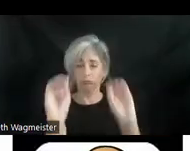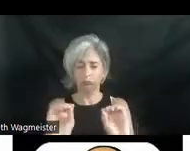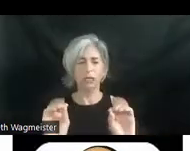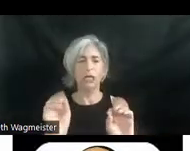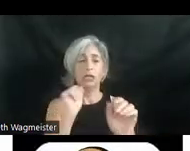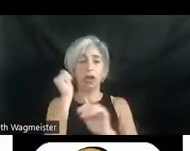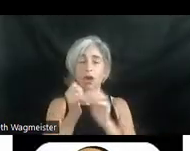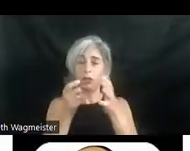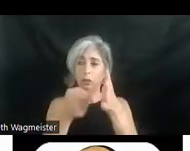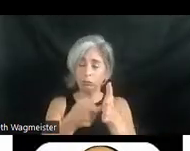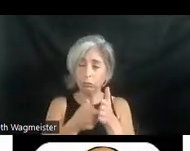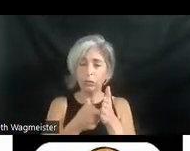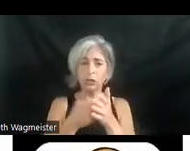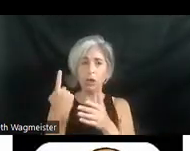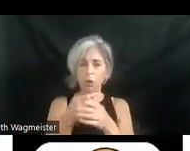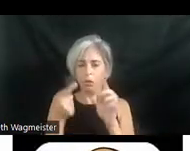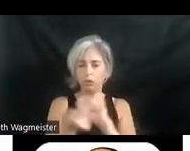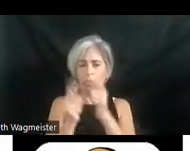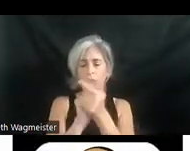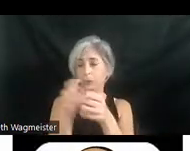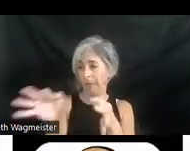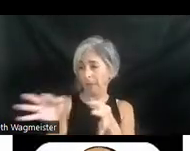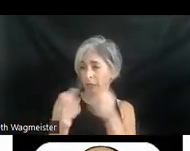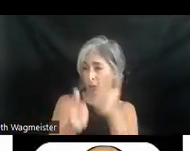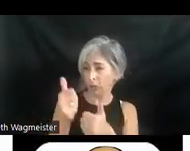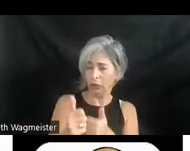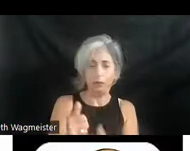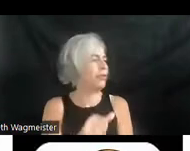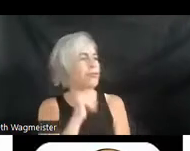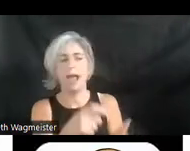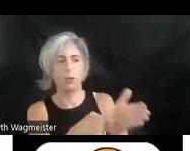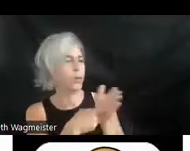required or only transcripts and captioning? >> JOEL SNYDER: They're not required. And